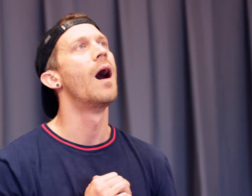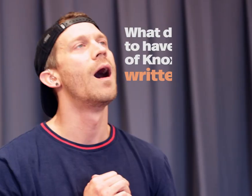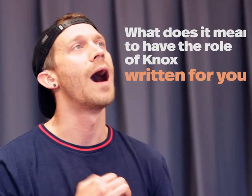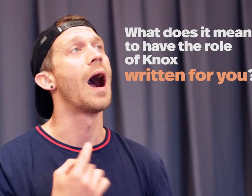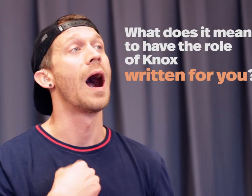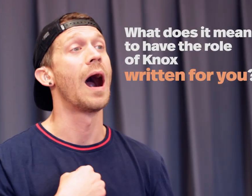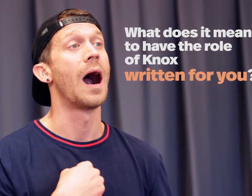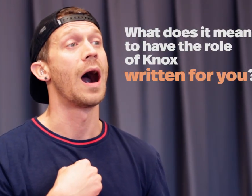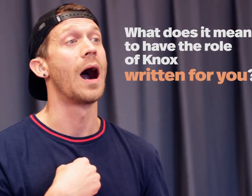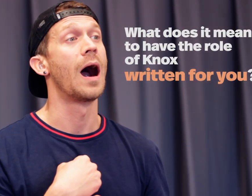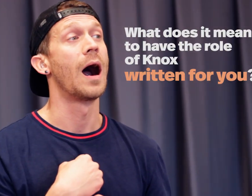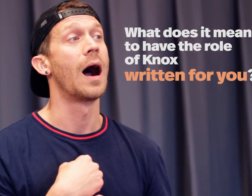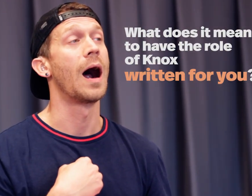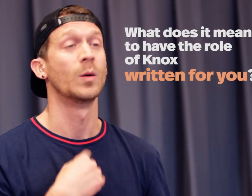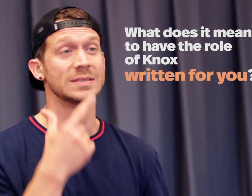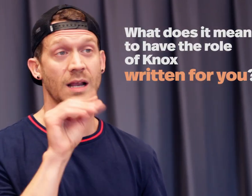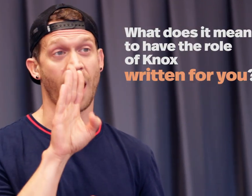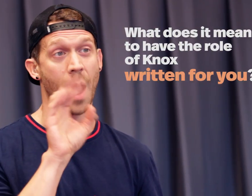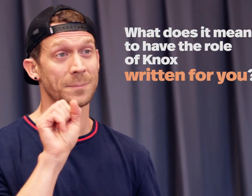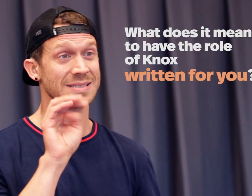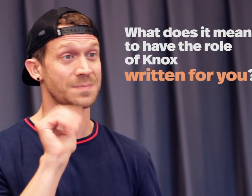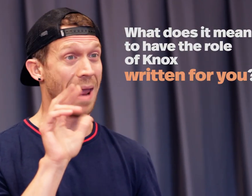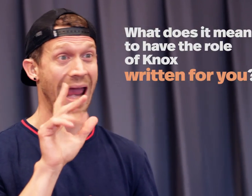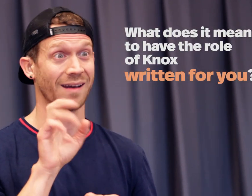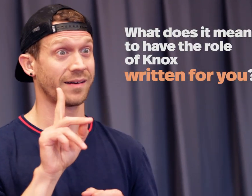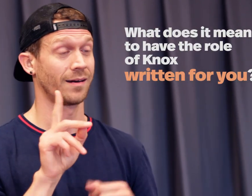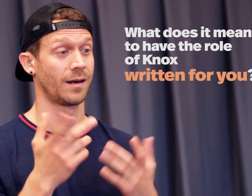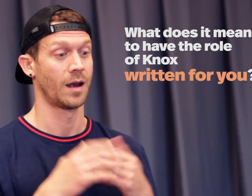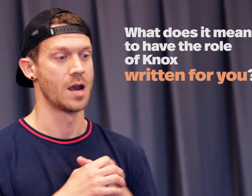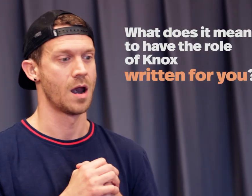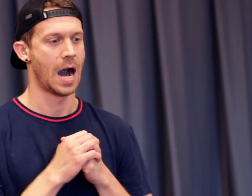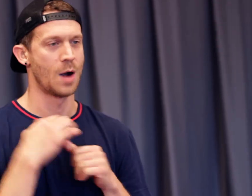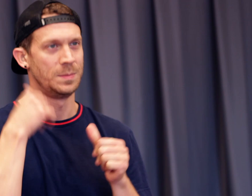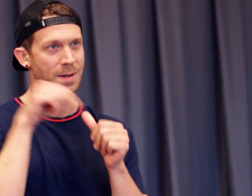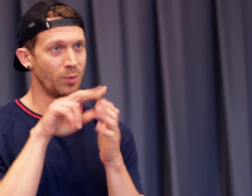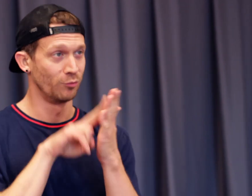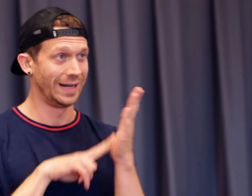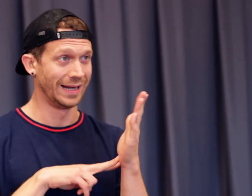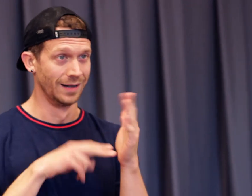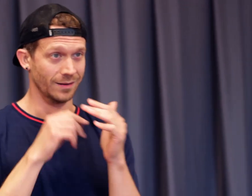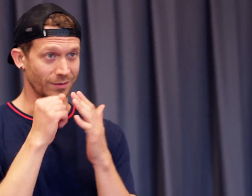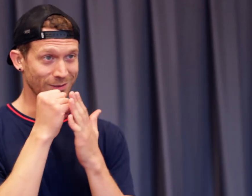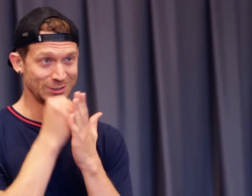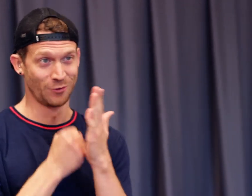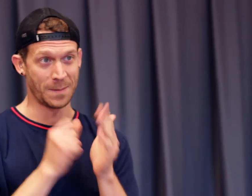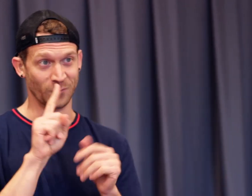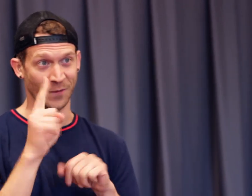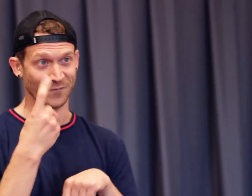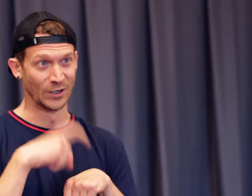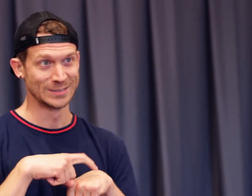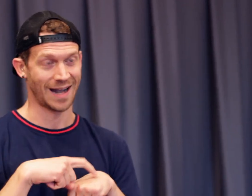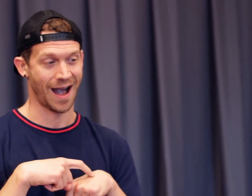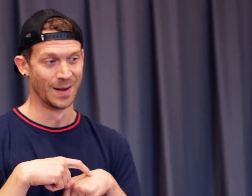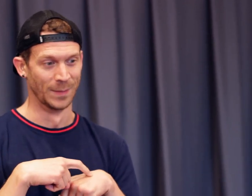I was gobsmacked. I remember reading the script for the first time.